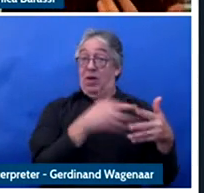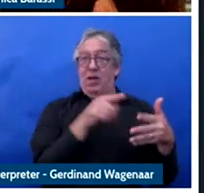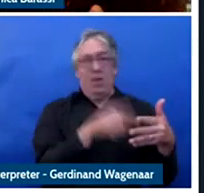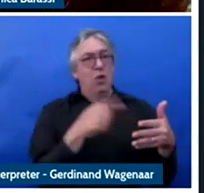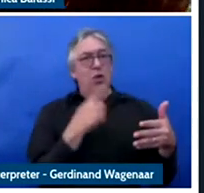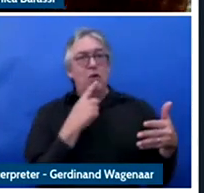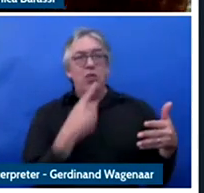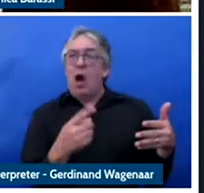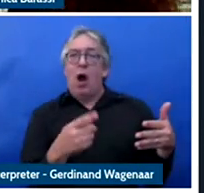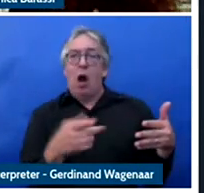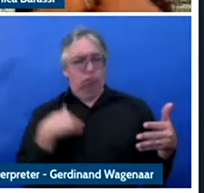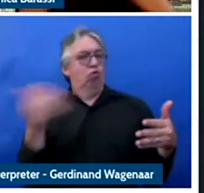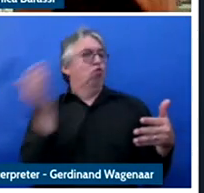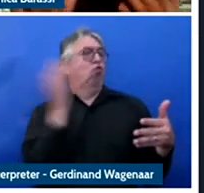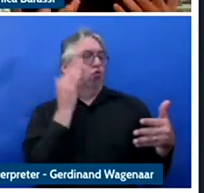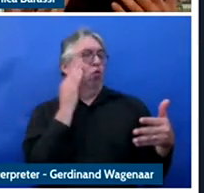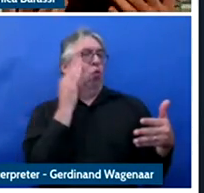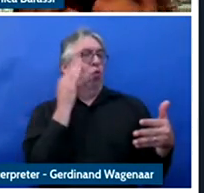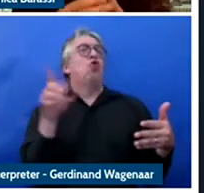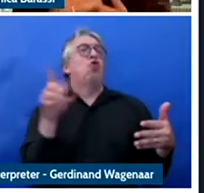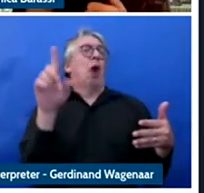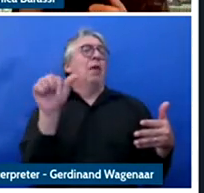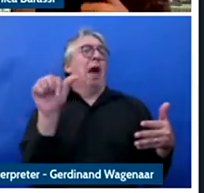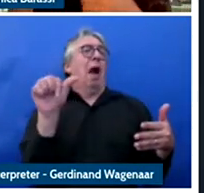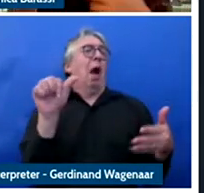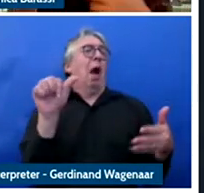was happening to data and they were fine with it because they understood the